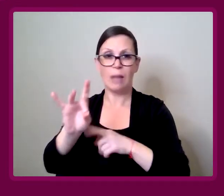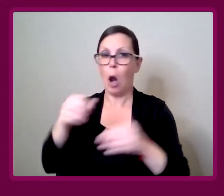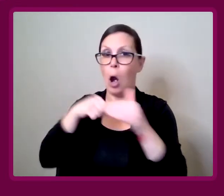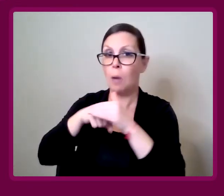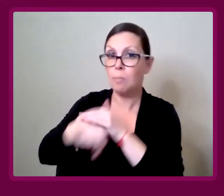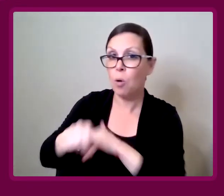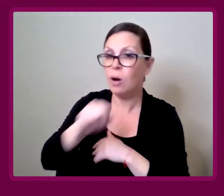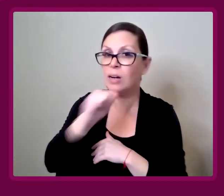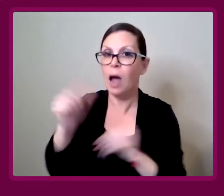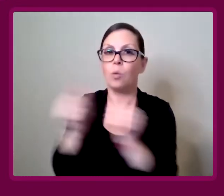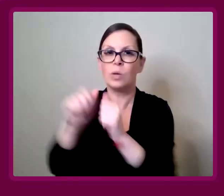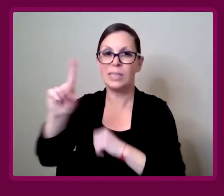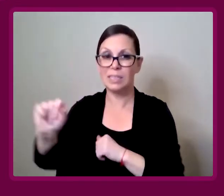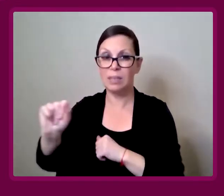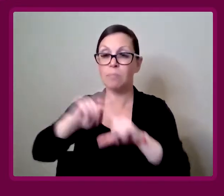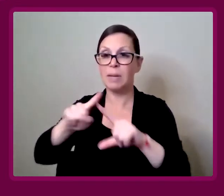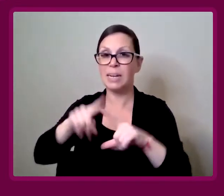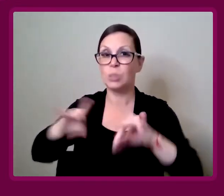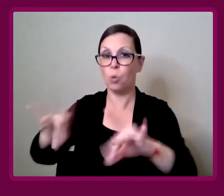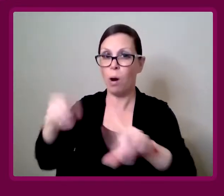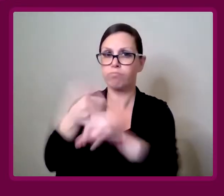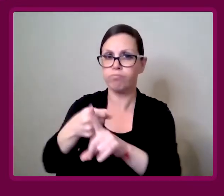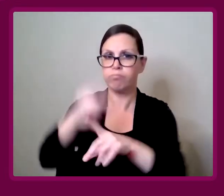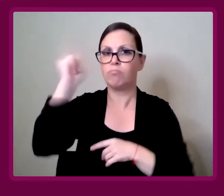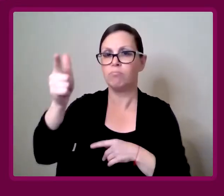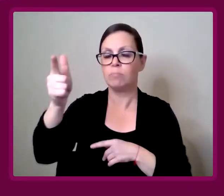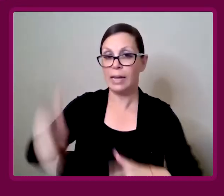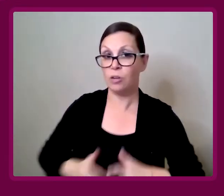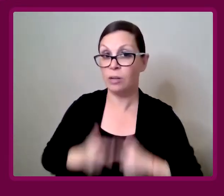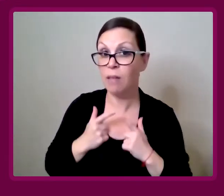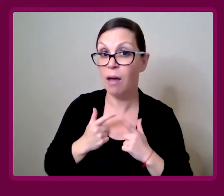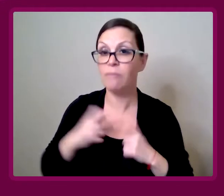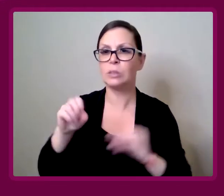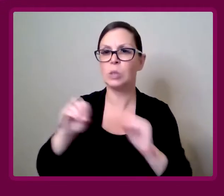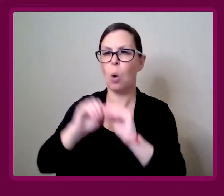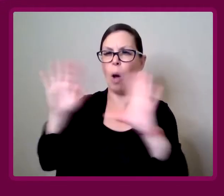disability. They've acquired it at some point through their lifetime.